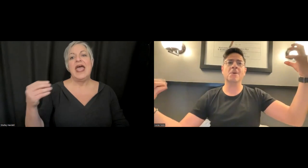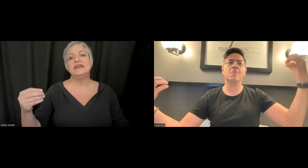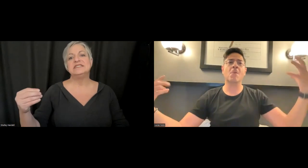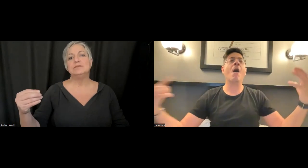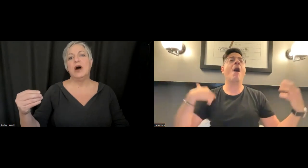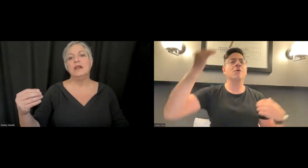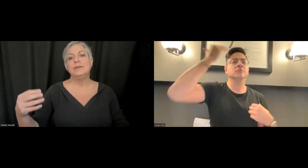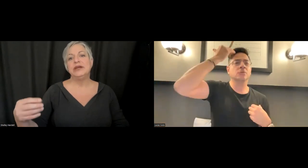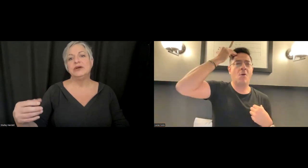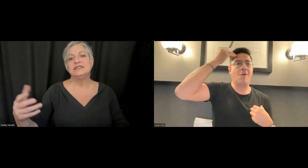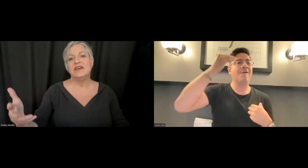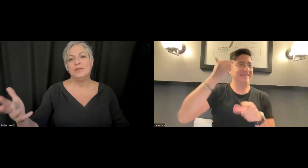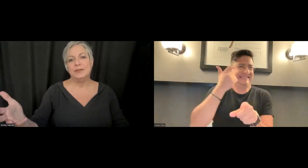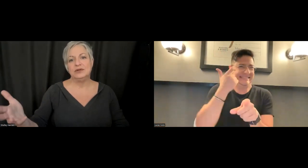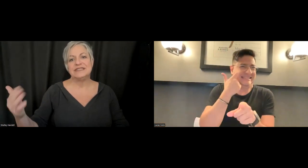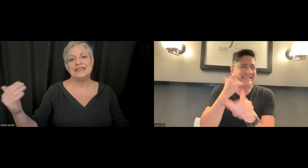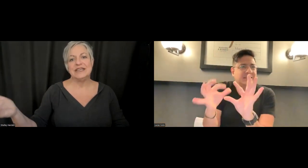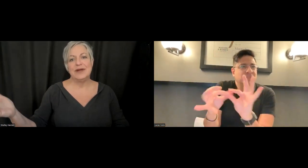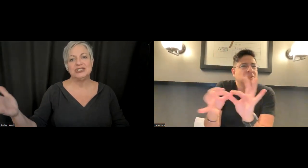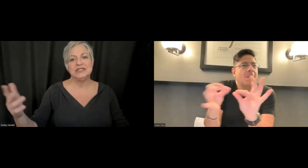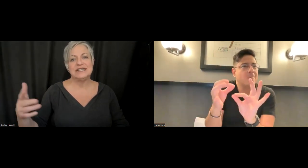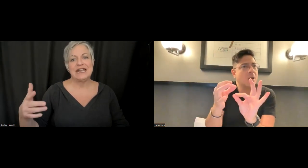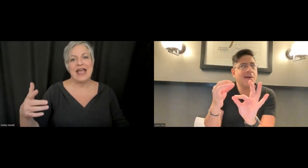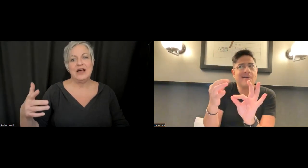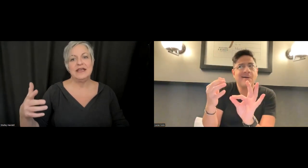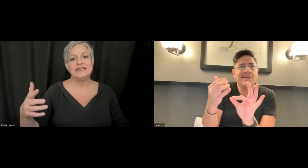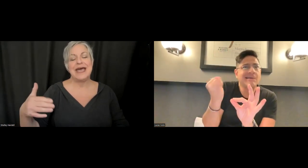and then a small appearance of bubbles as interaction is